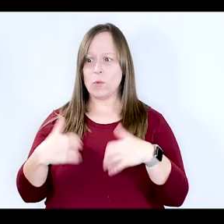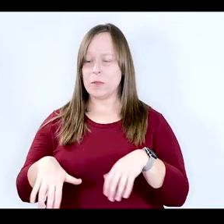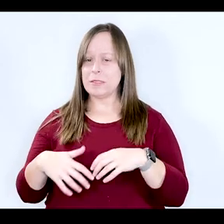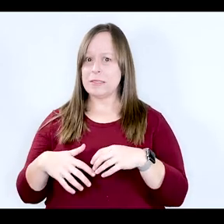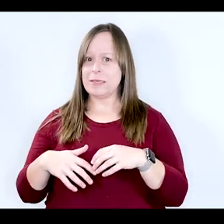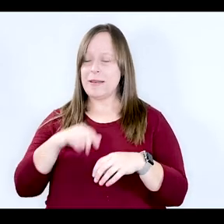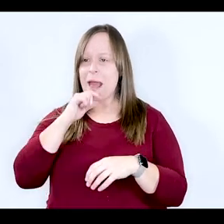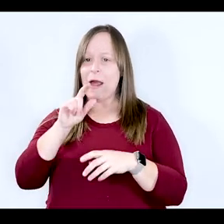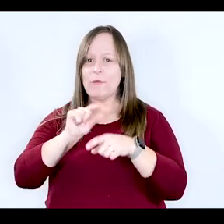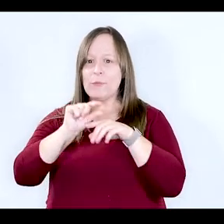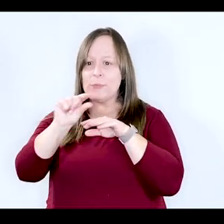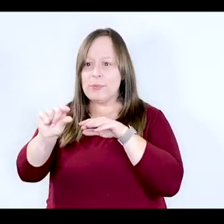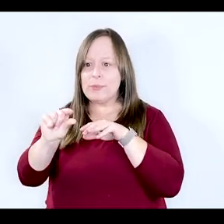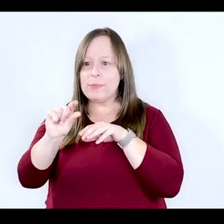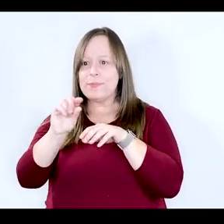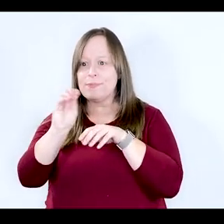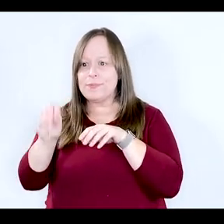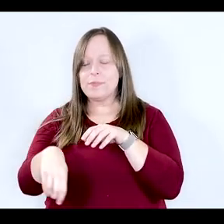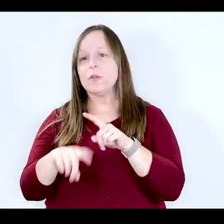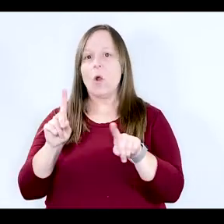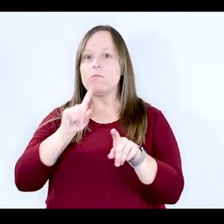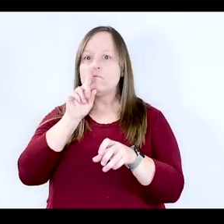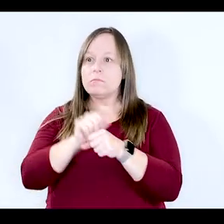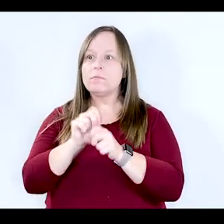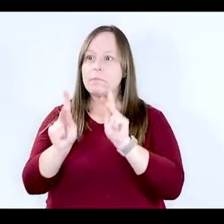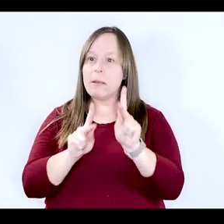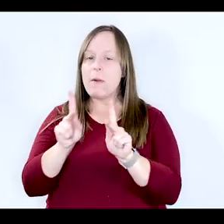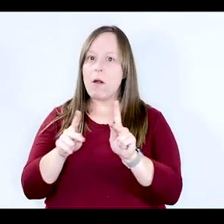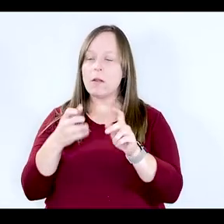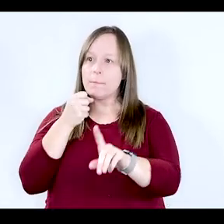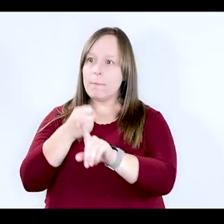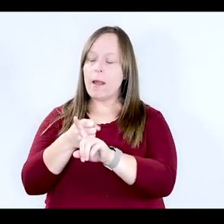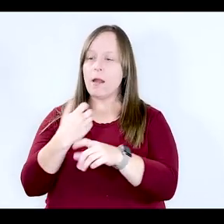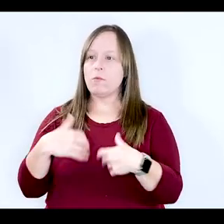not just talking about some anecdotal information here. And really, I think what